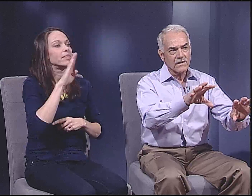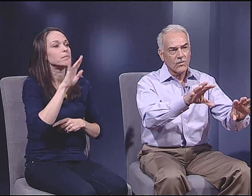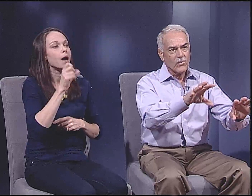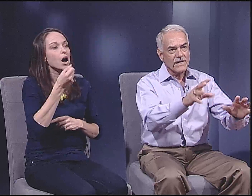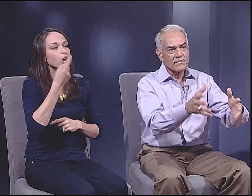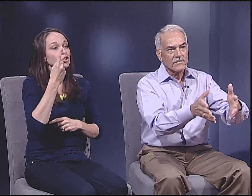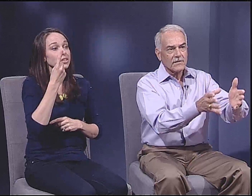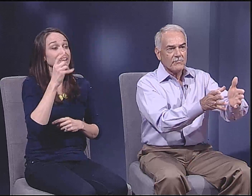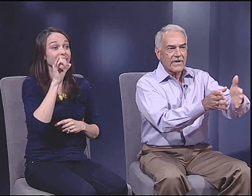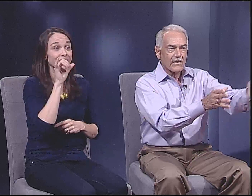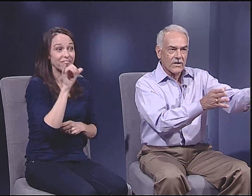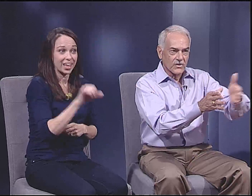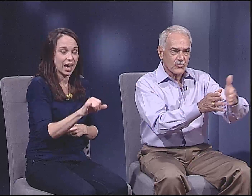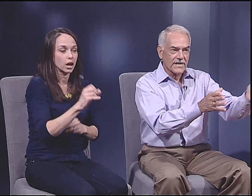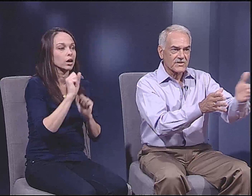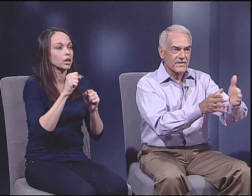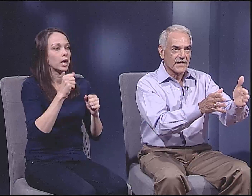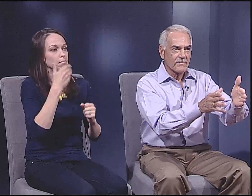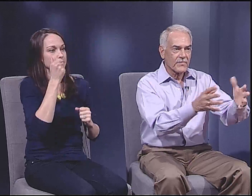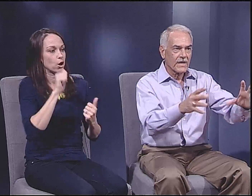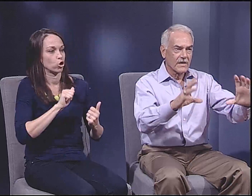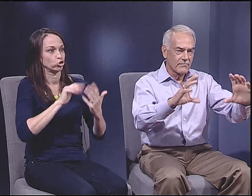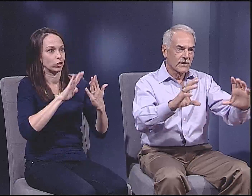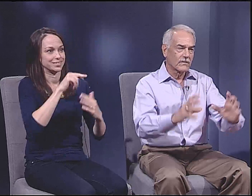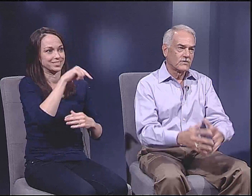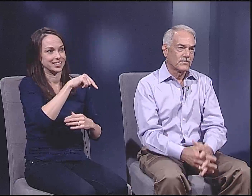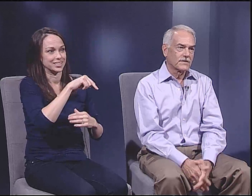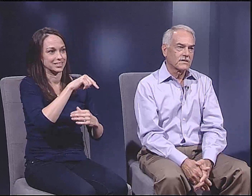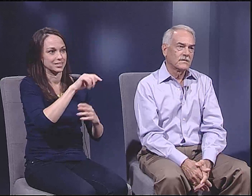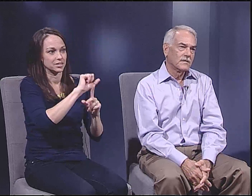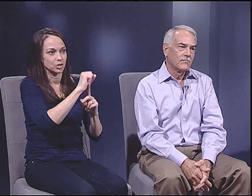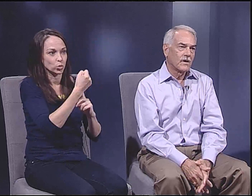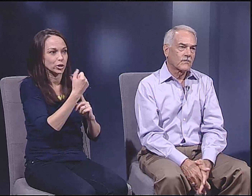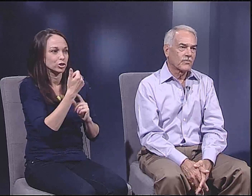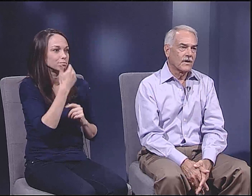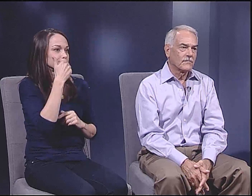I think by understanding that, we can better address them